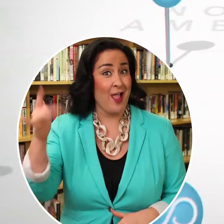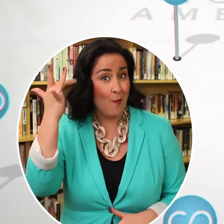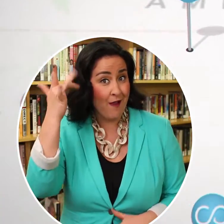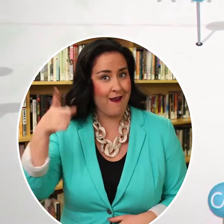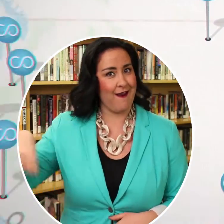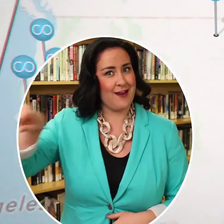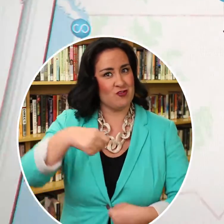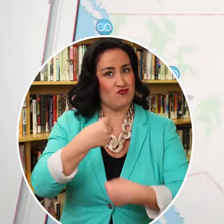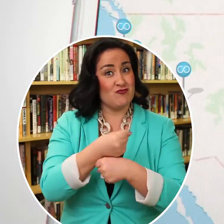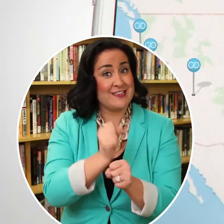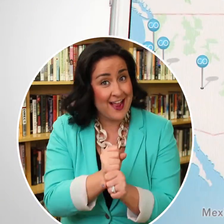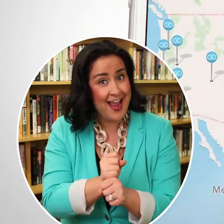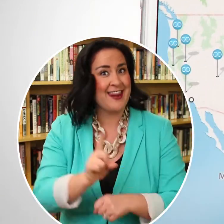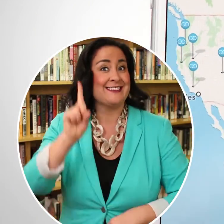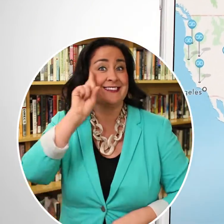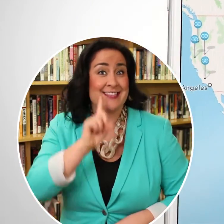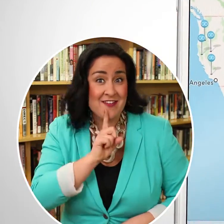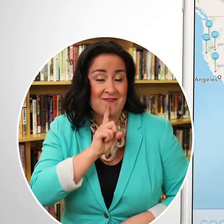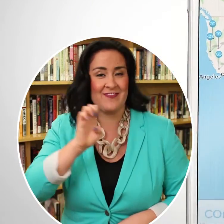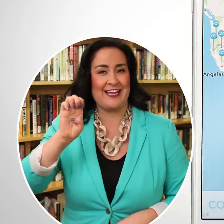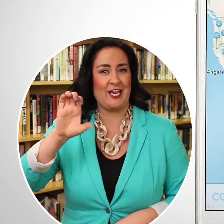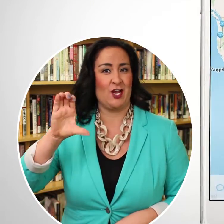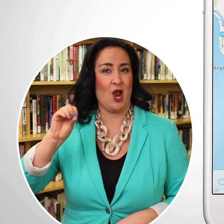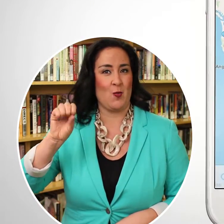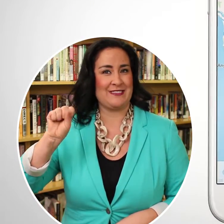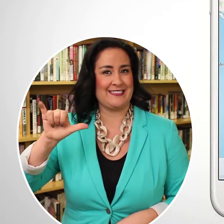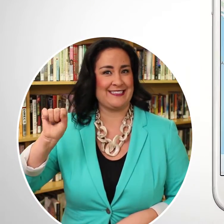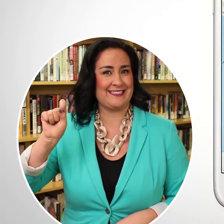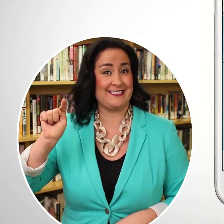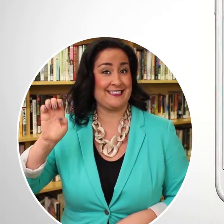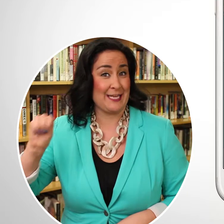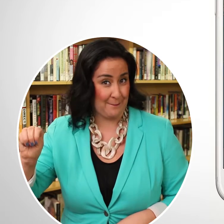So that’s why they’ve created the Deaf Ecosystem ...